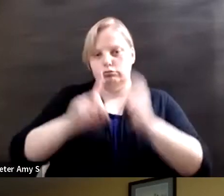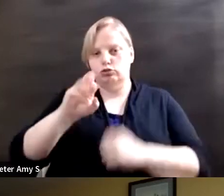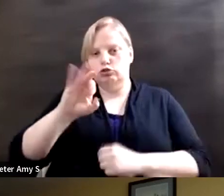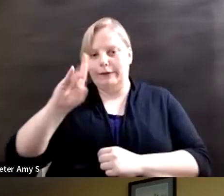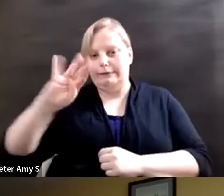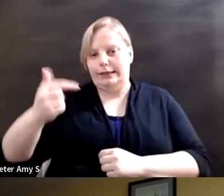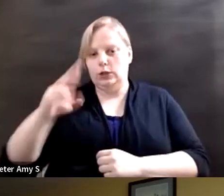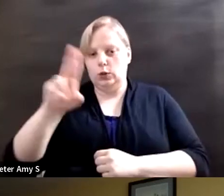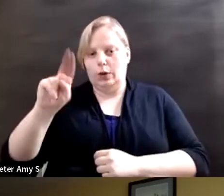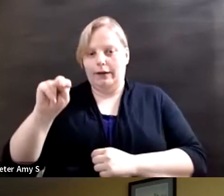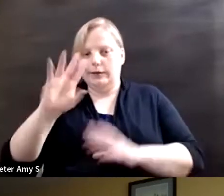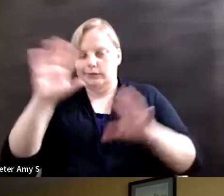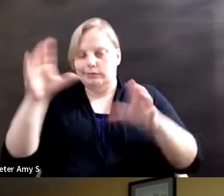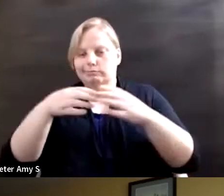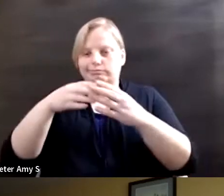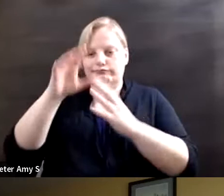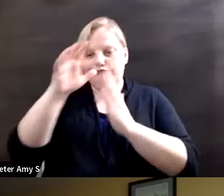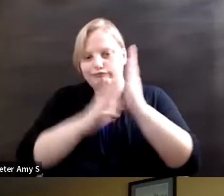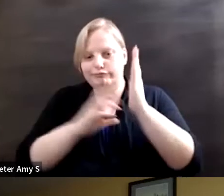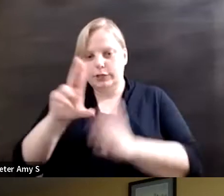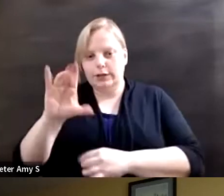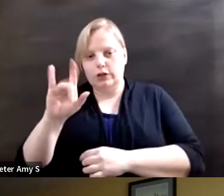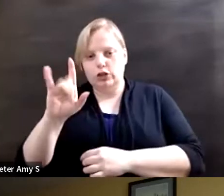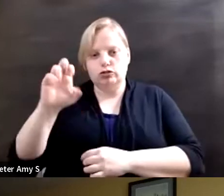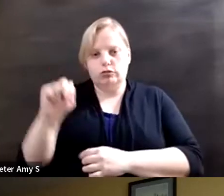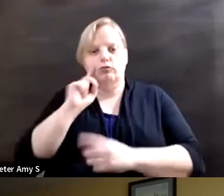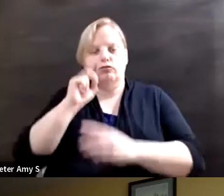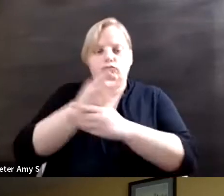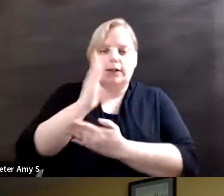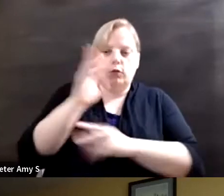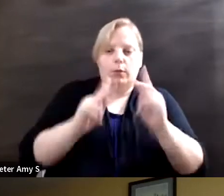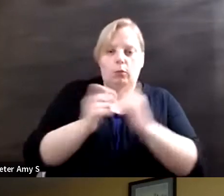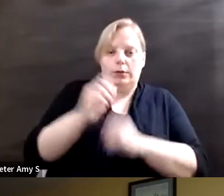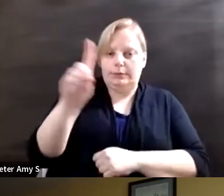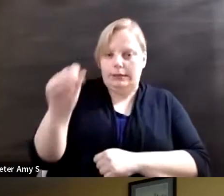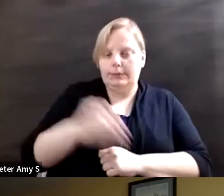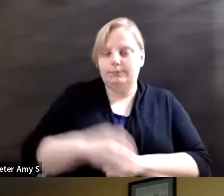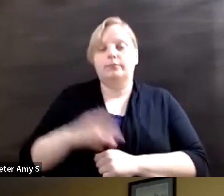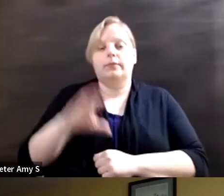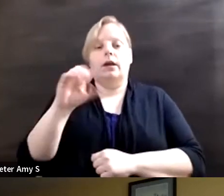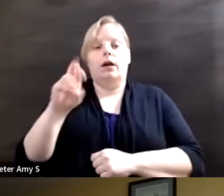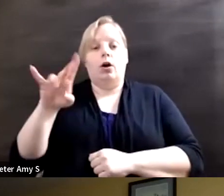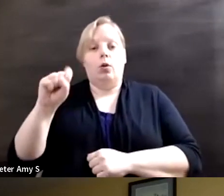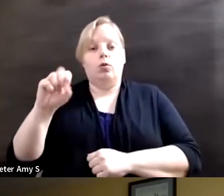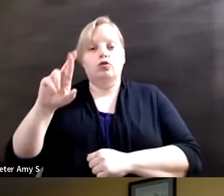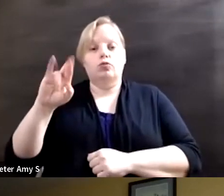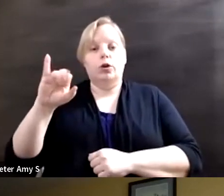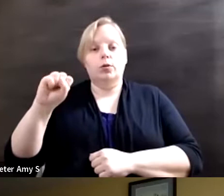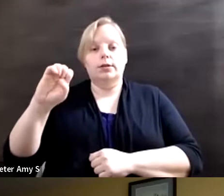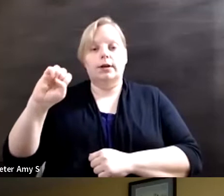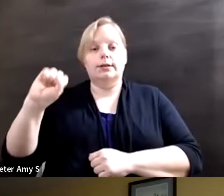Rights of Persons with Disabilities. Carlos Rios Espinosa is a senior researcher and advocate for